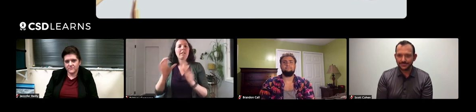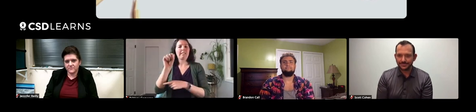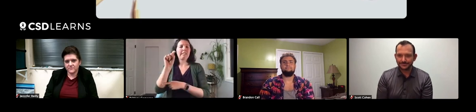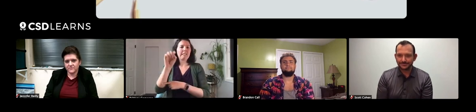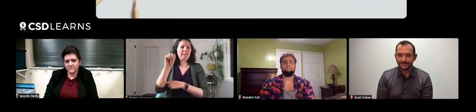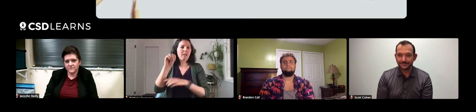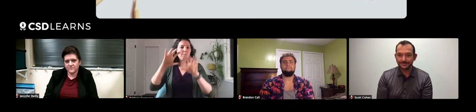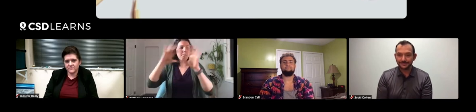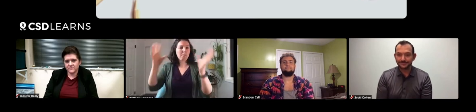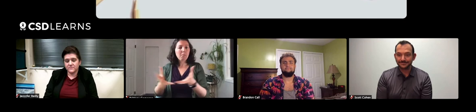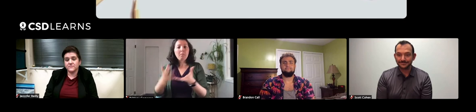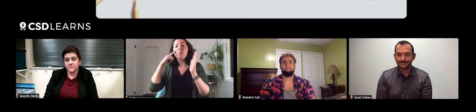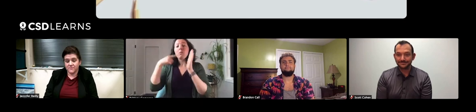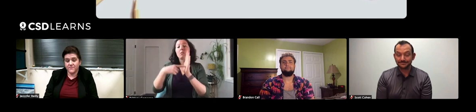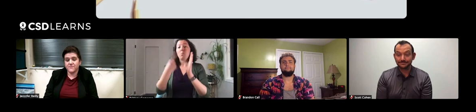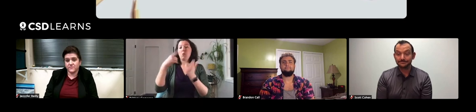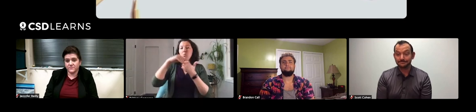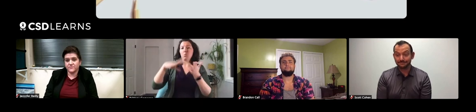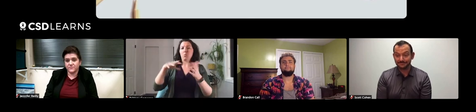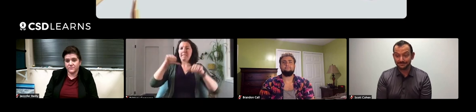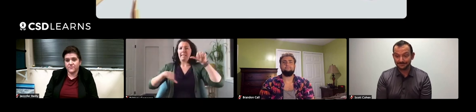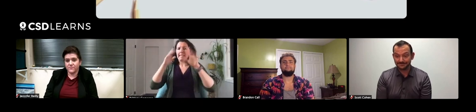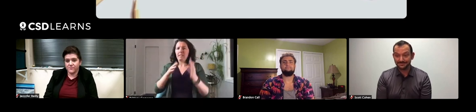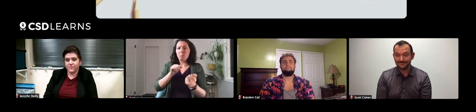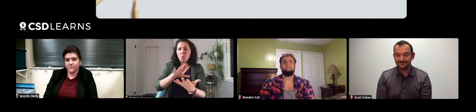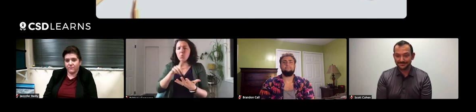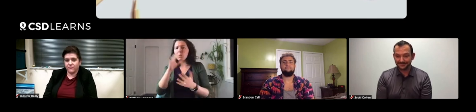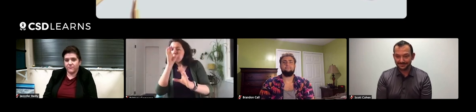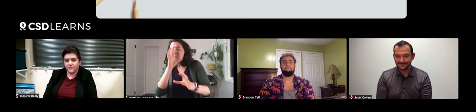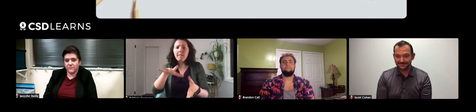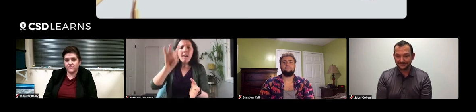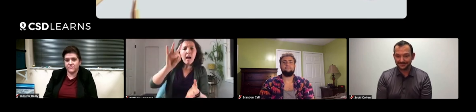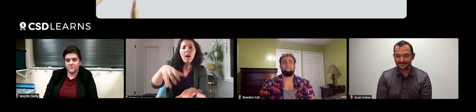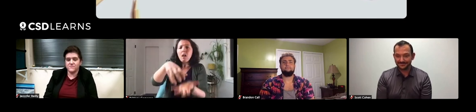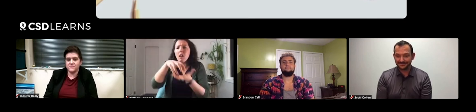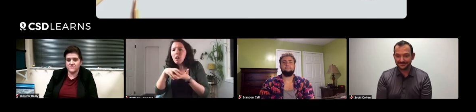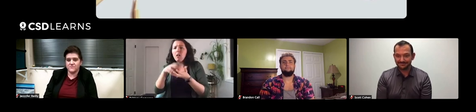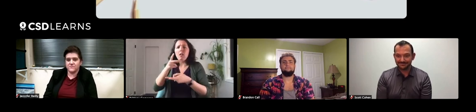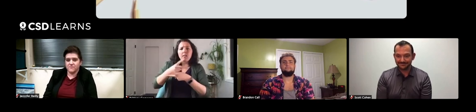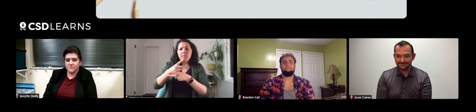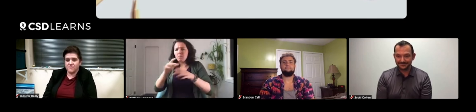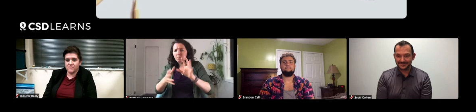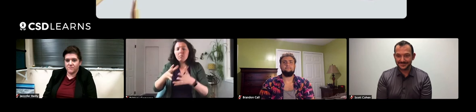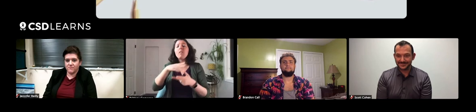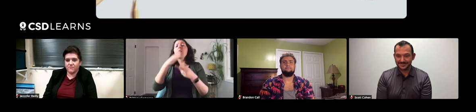within the umbrella of STEM. Maybe researching and collecting animals.